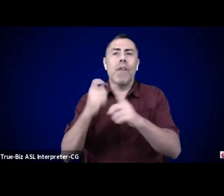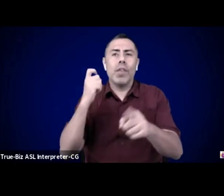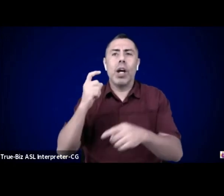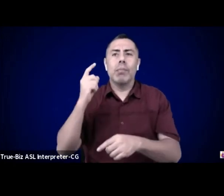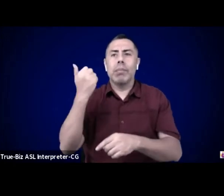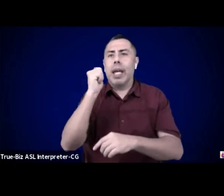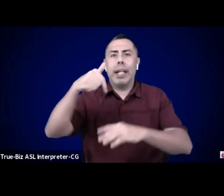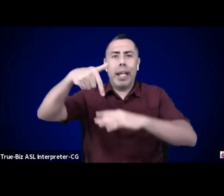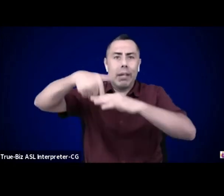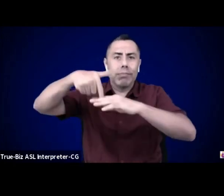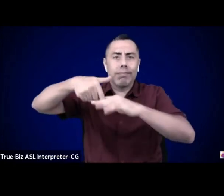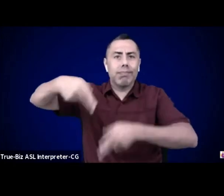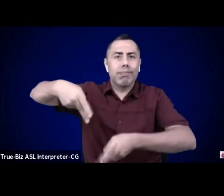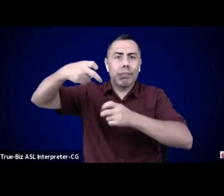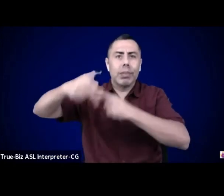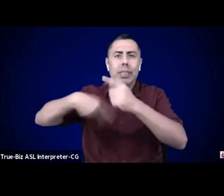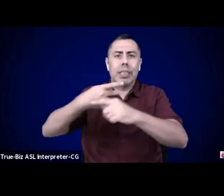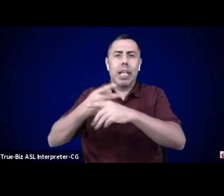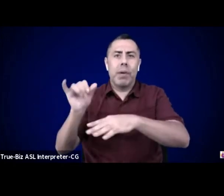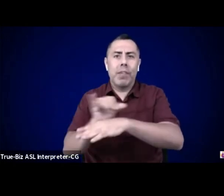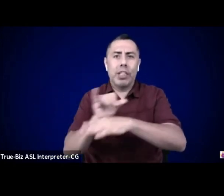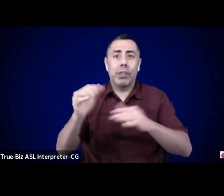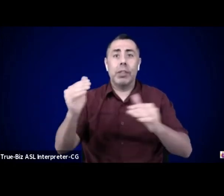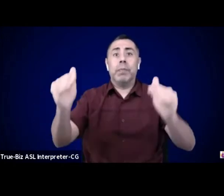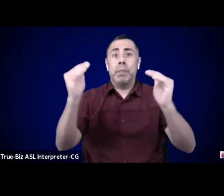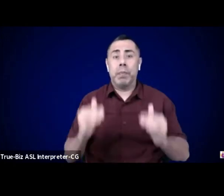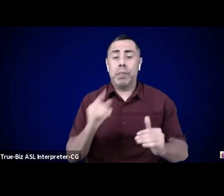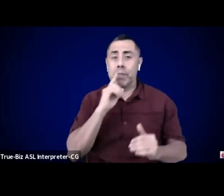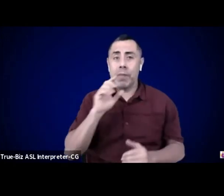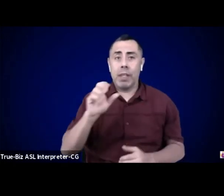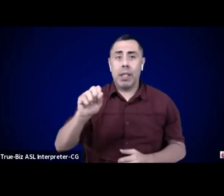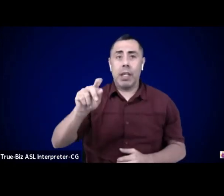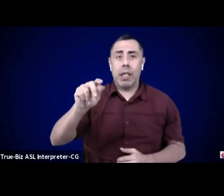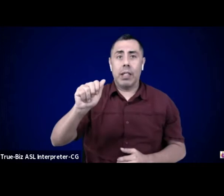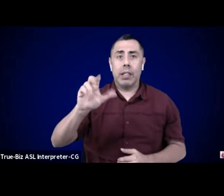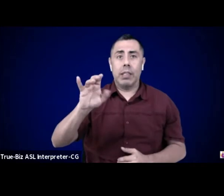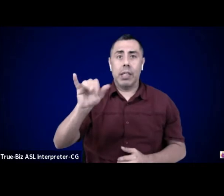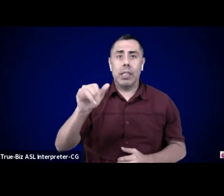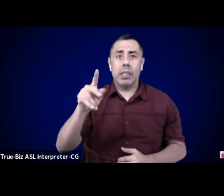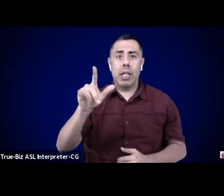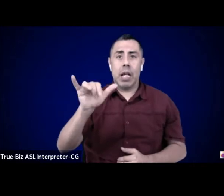as we move and open the space together. Full-body, full mind, full spirit.